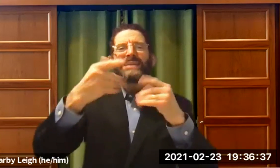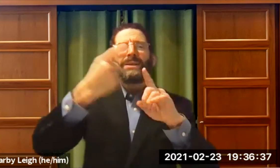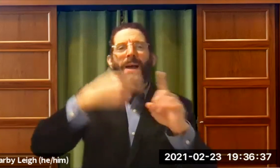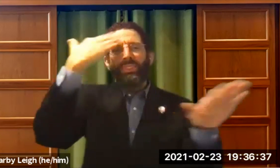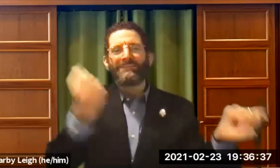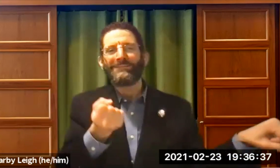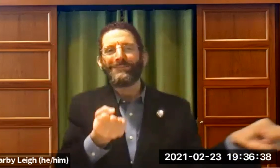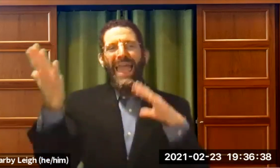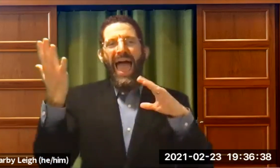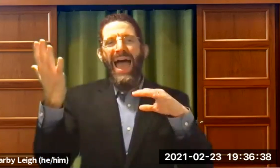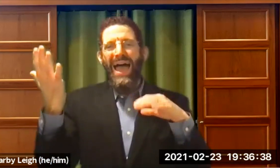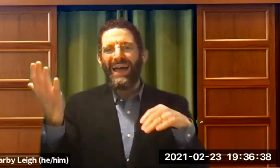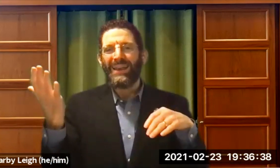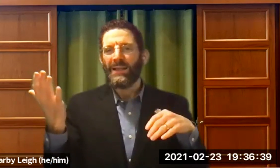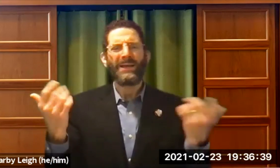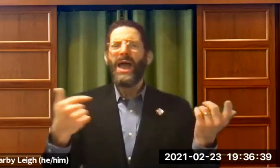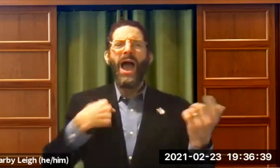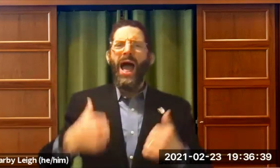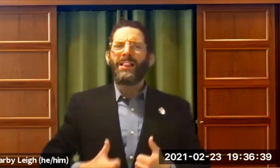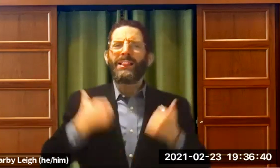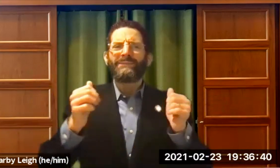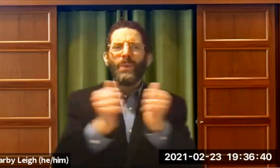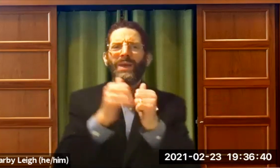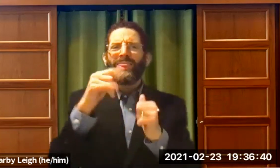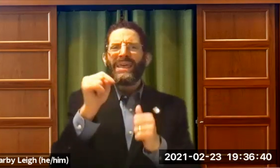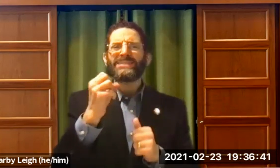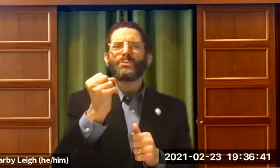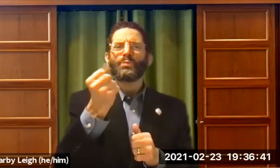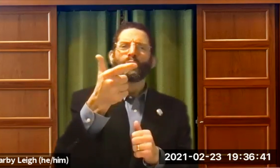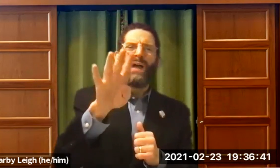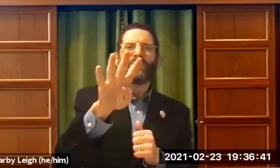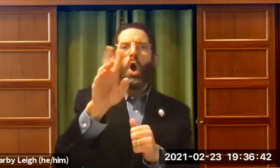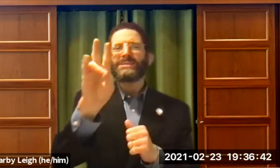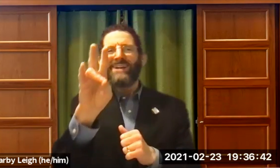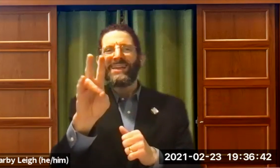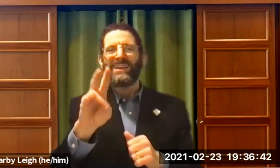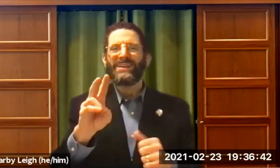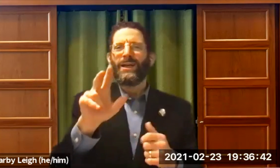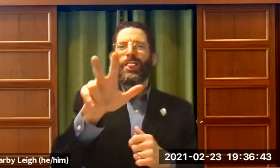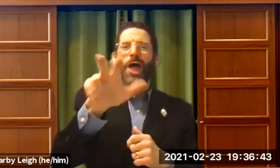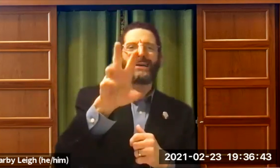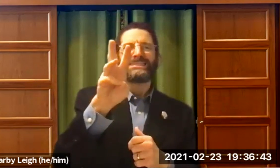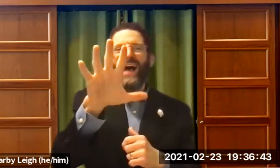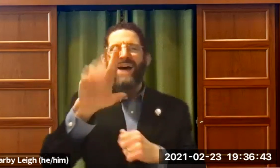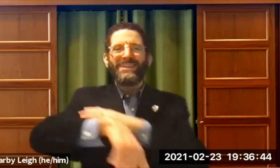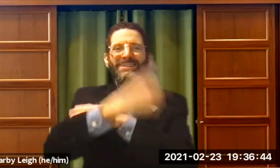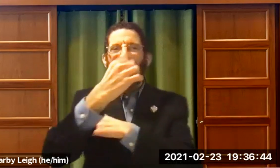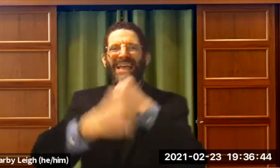Month. Annex not after it's not Jewish Disability Awareness and Inclusion Month, I'm not important anymore?